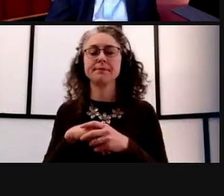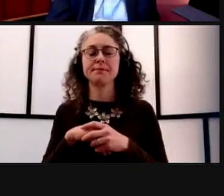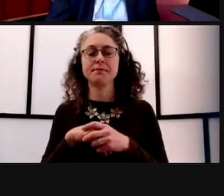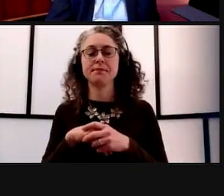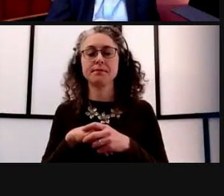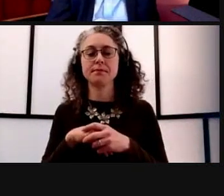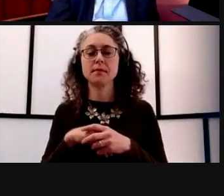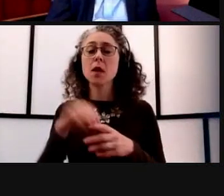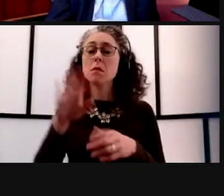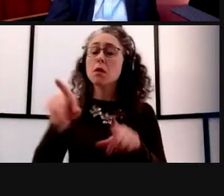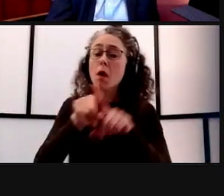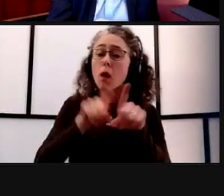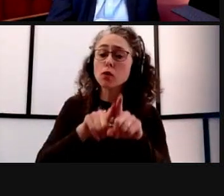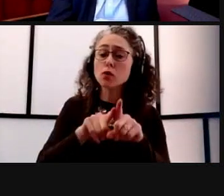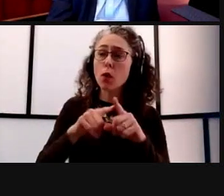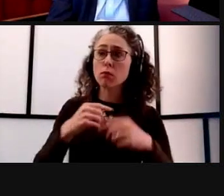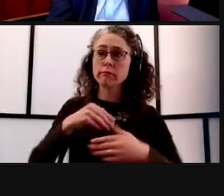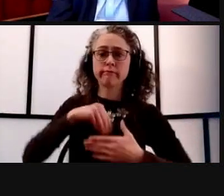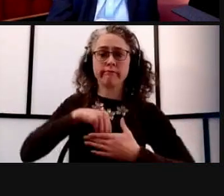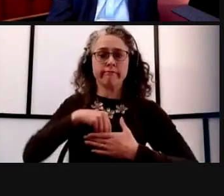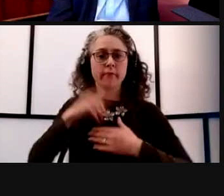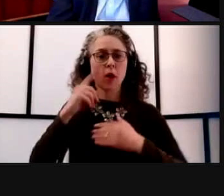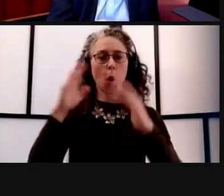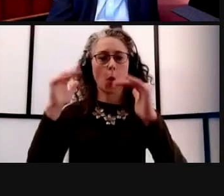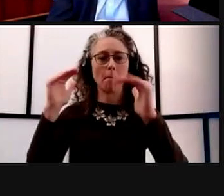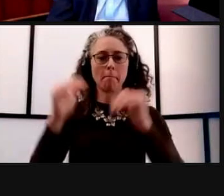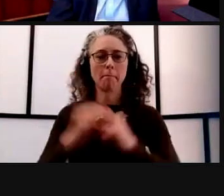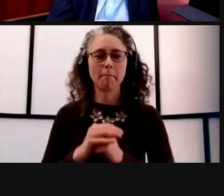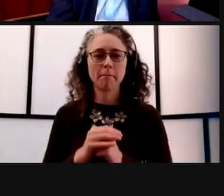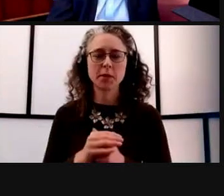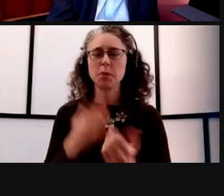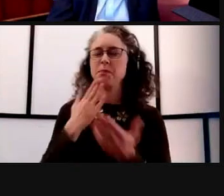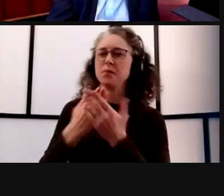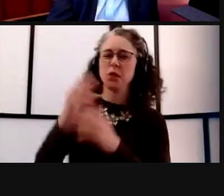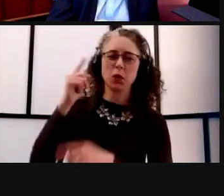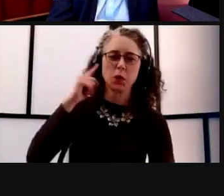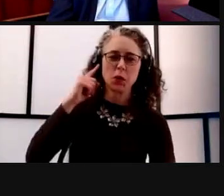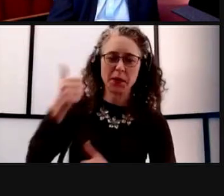But also helpful. So it's good to hear. I'll take the next question.